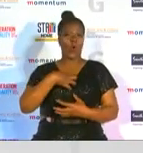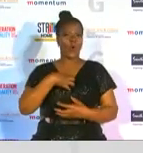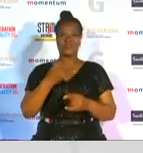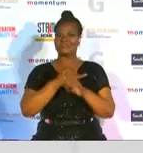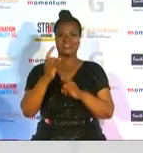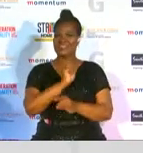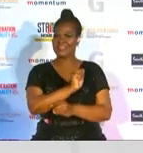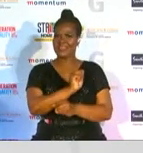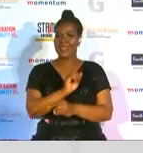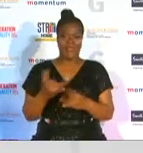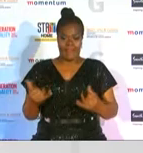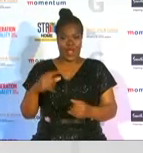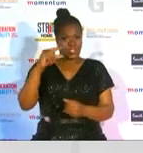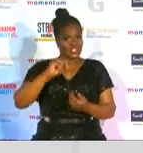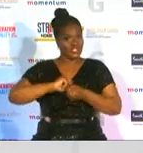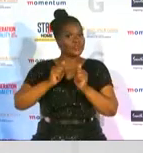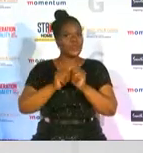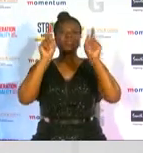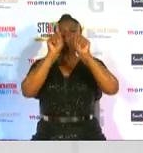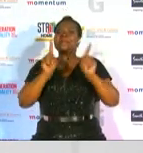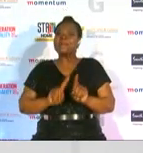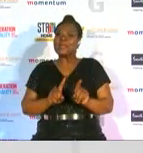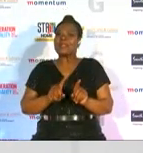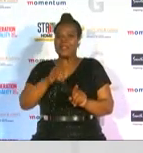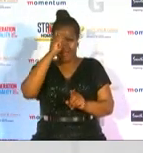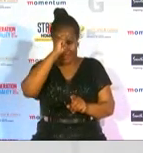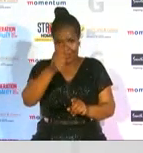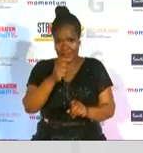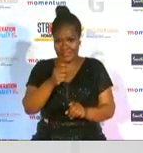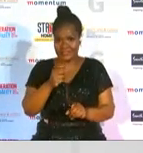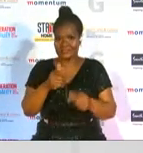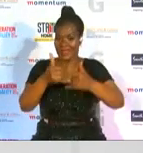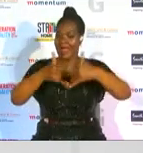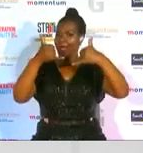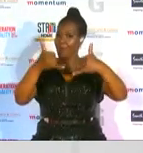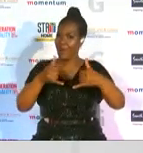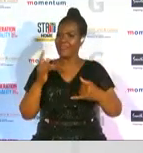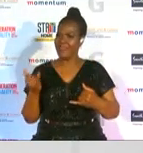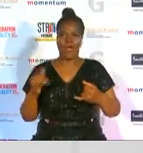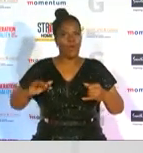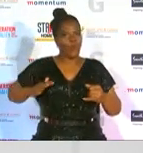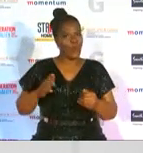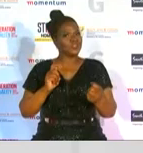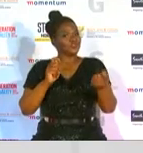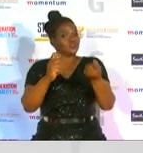now the g-spot special recognition award looked to change that and seek out real diamonds that otherwise